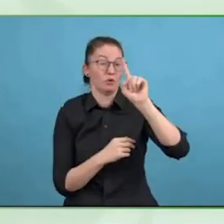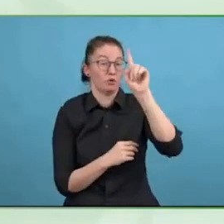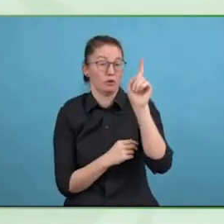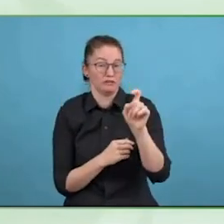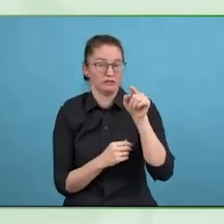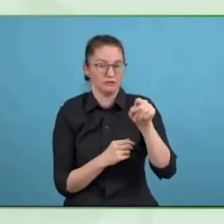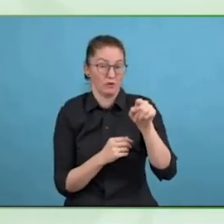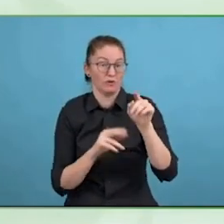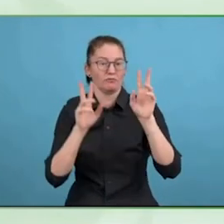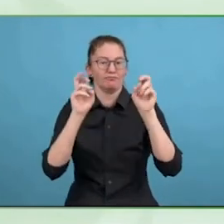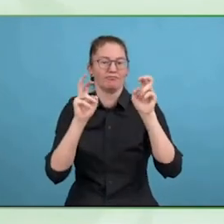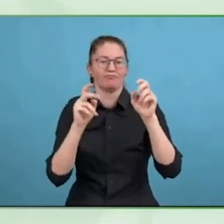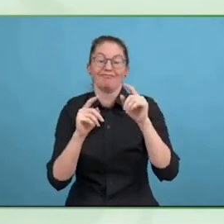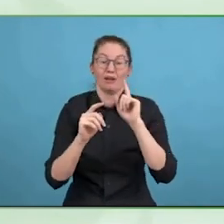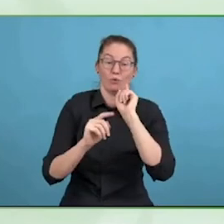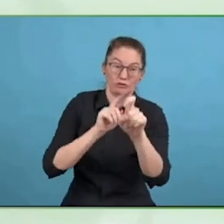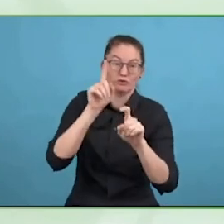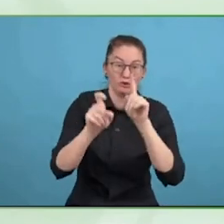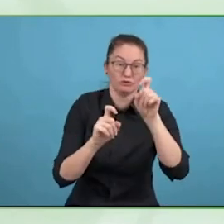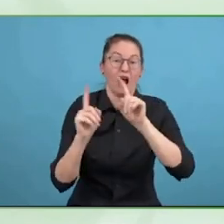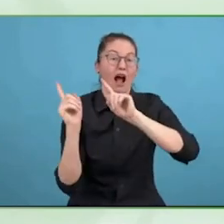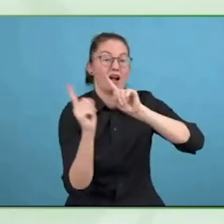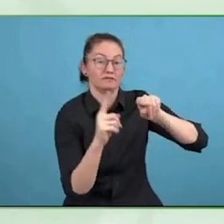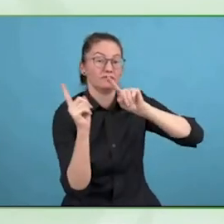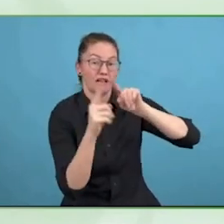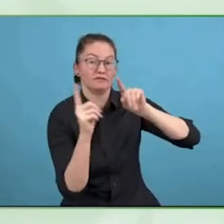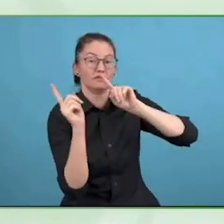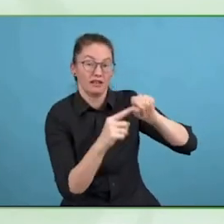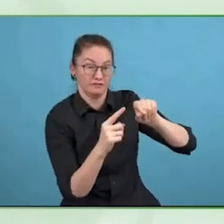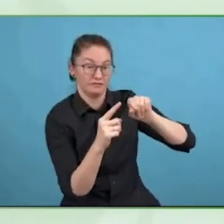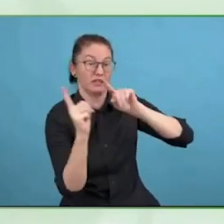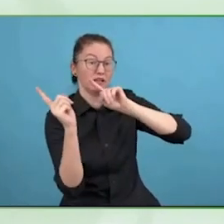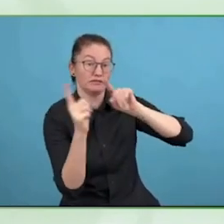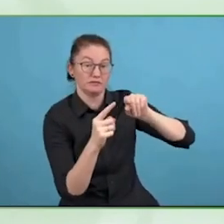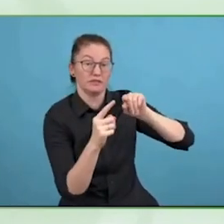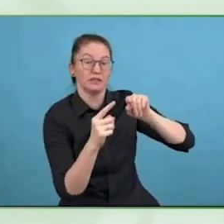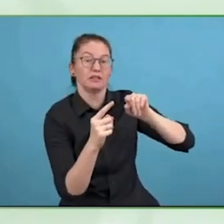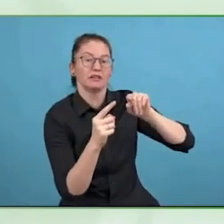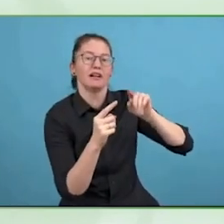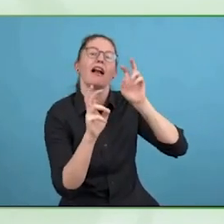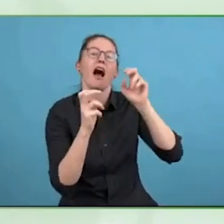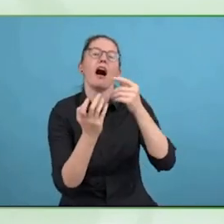Yes, ever since we launched that version of the self-assessment tool